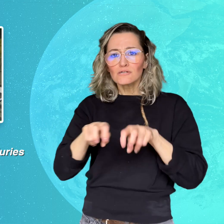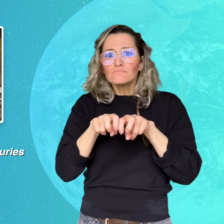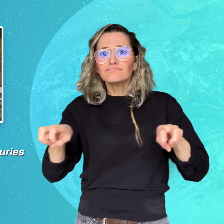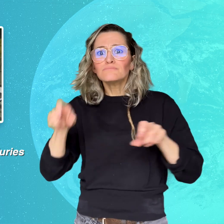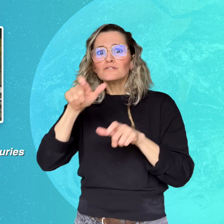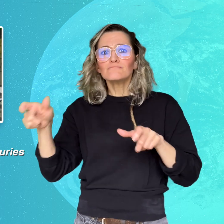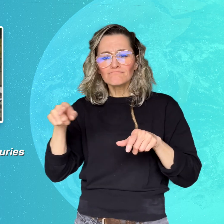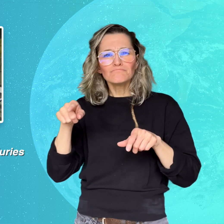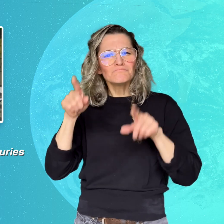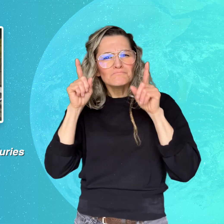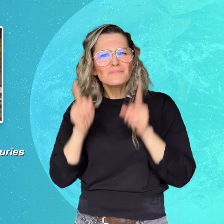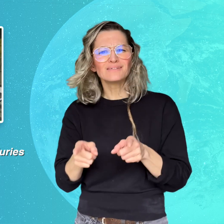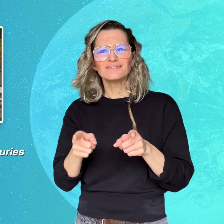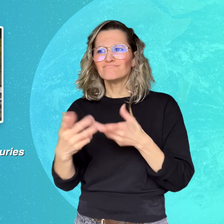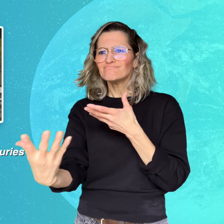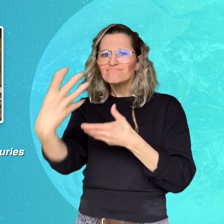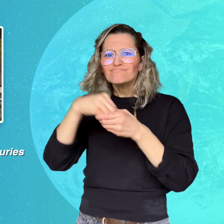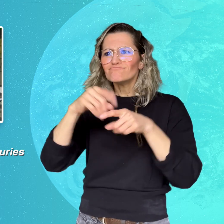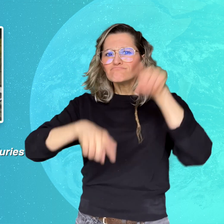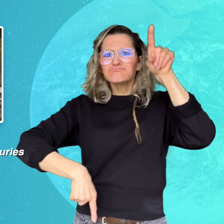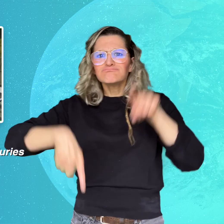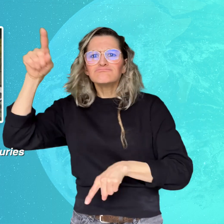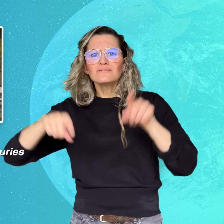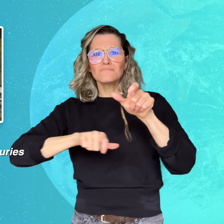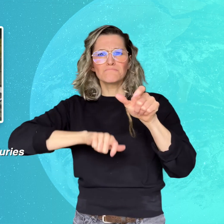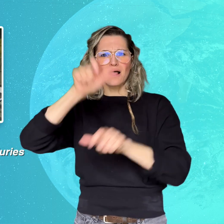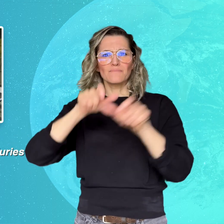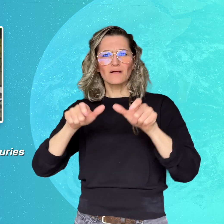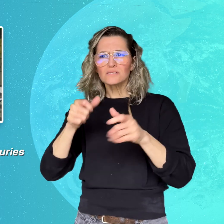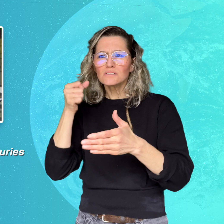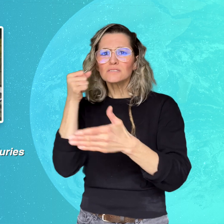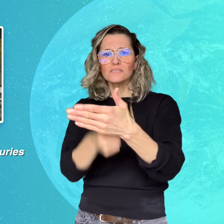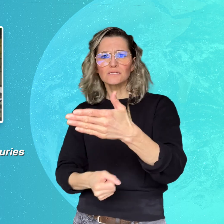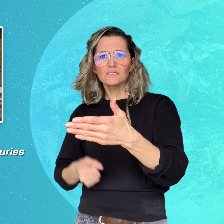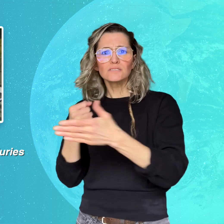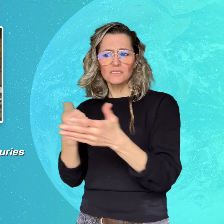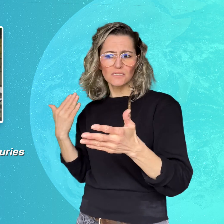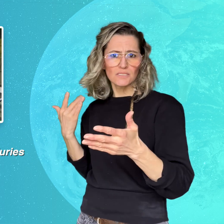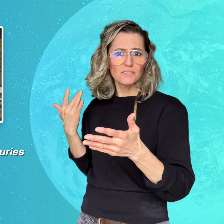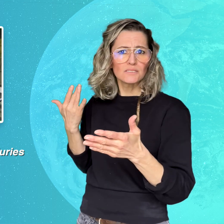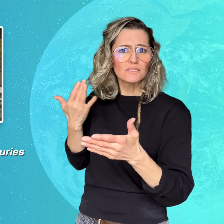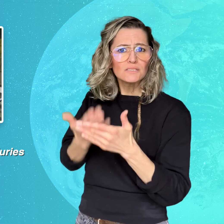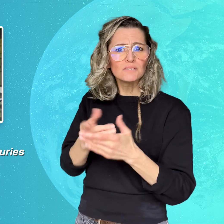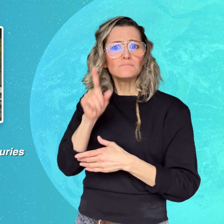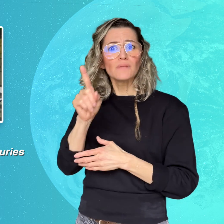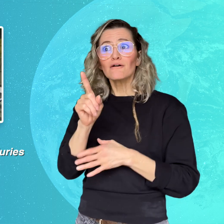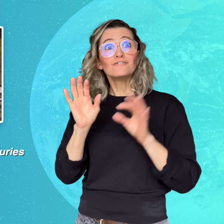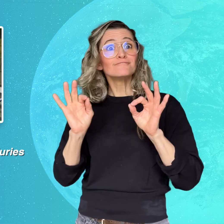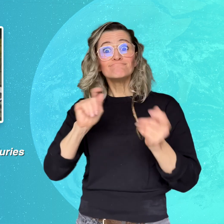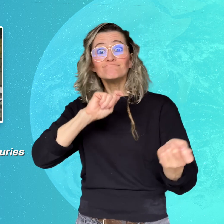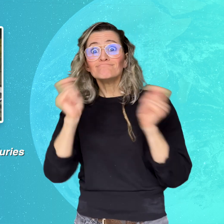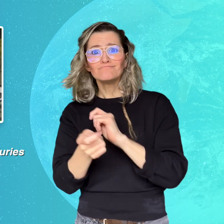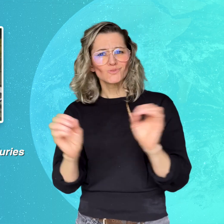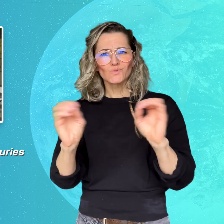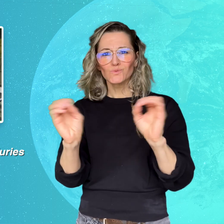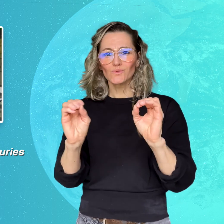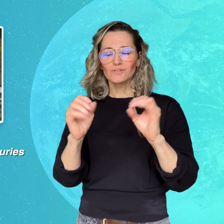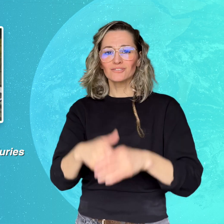to be made more inclusive, but nothing has changed.